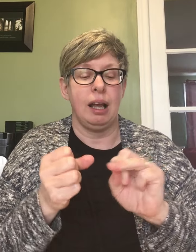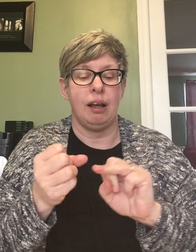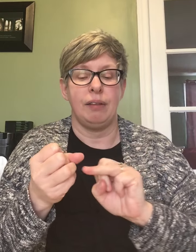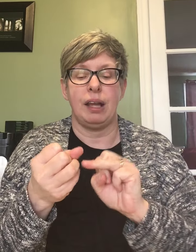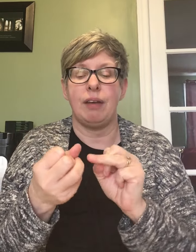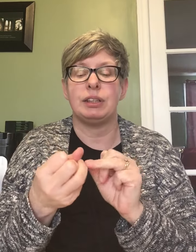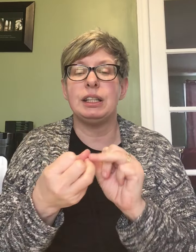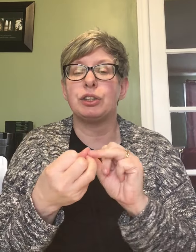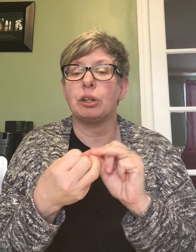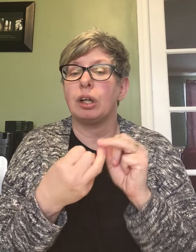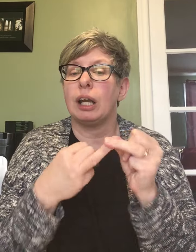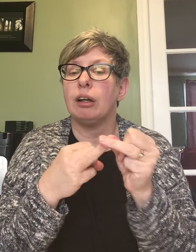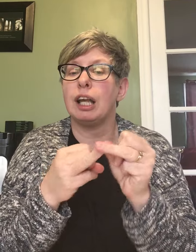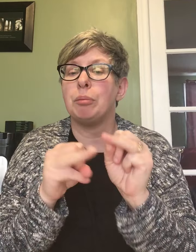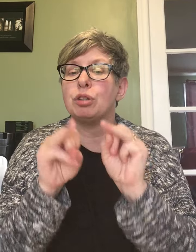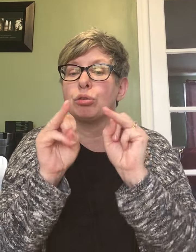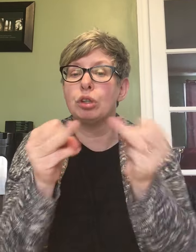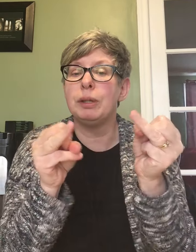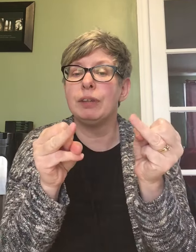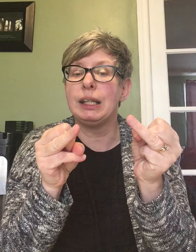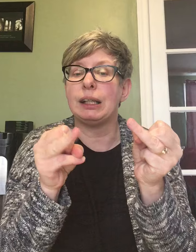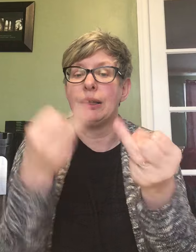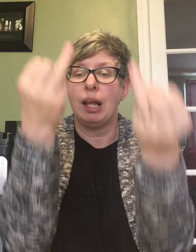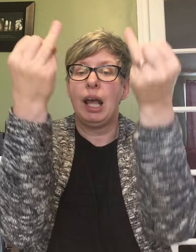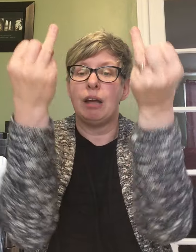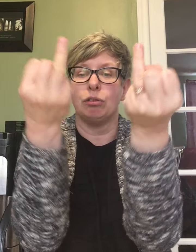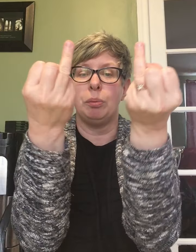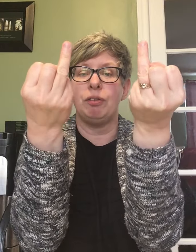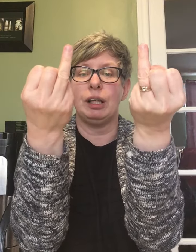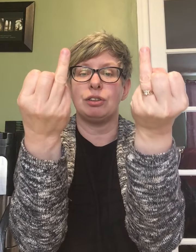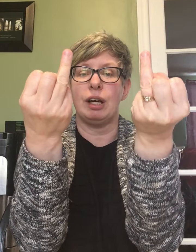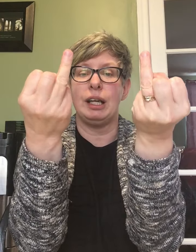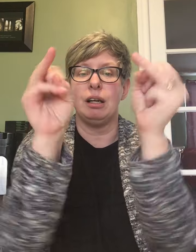They have a sister and her name is Ruby Ring and ruby ring is right here